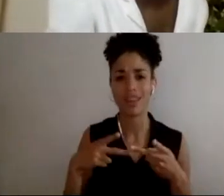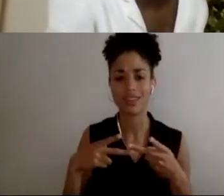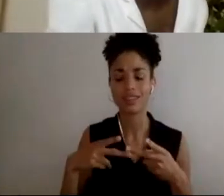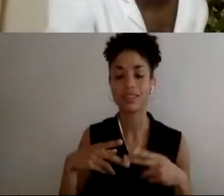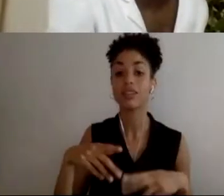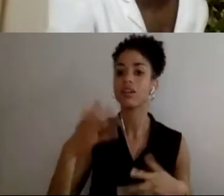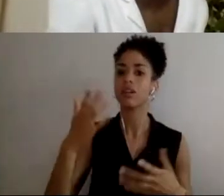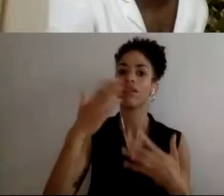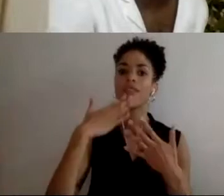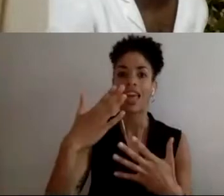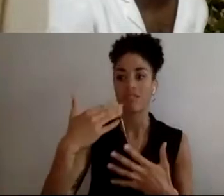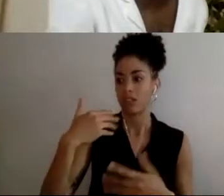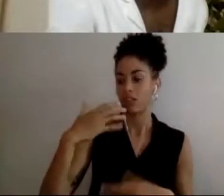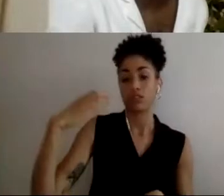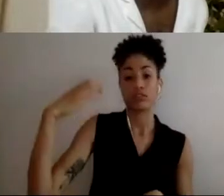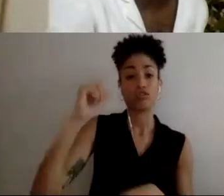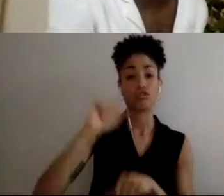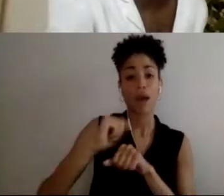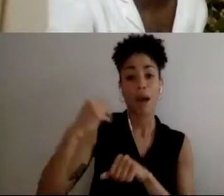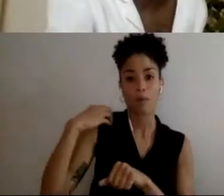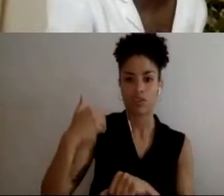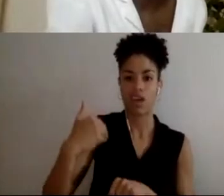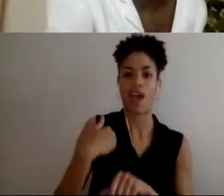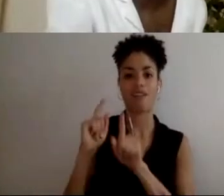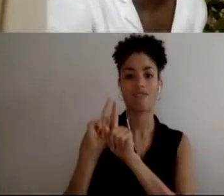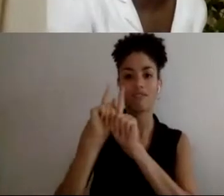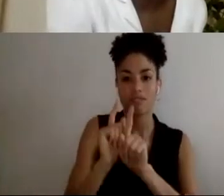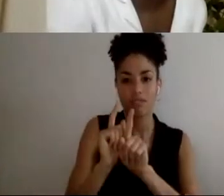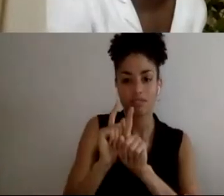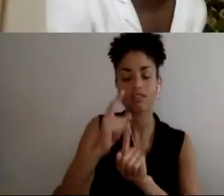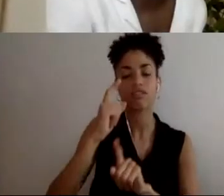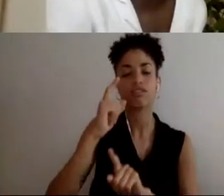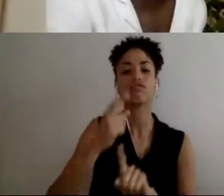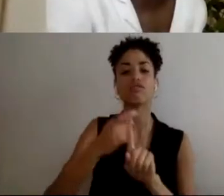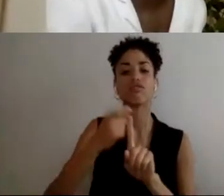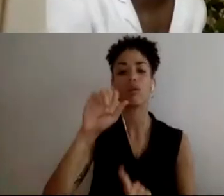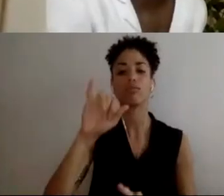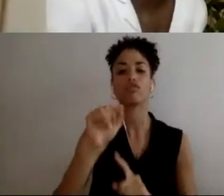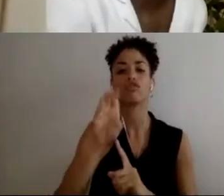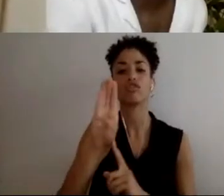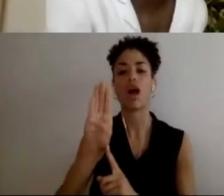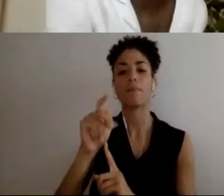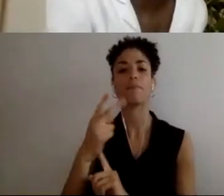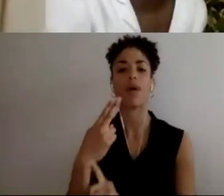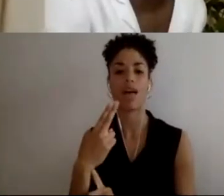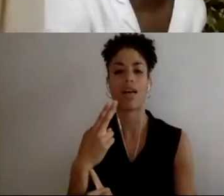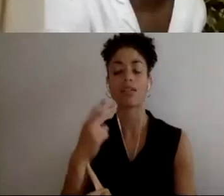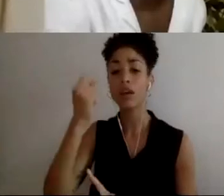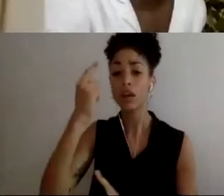from Job Path, because there are some social things I just didn't get.